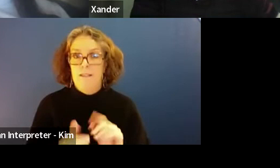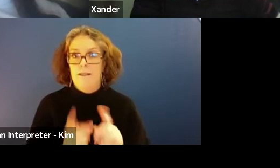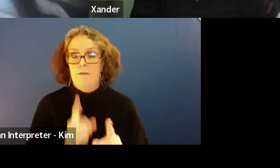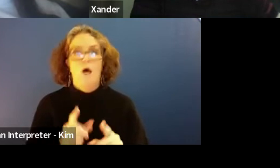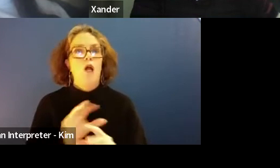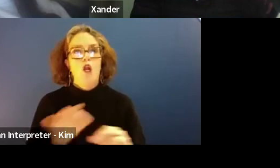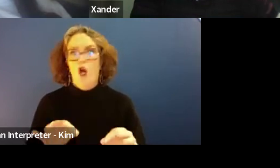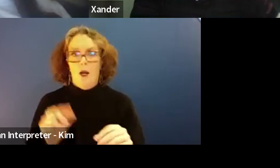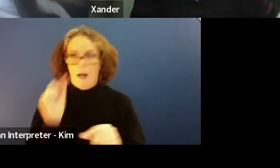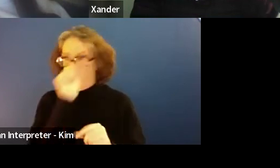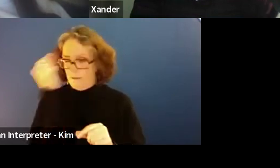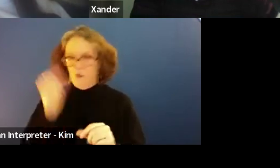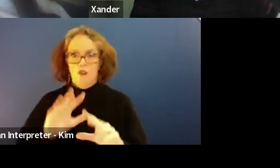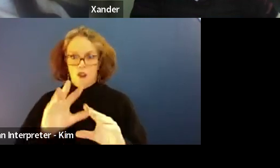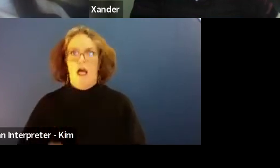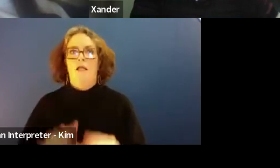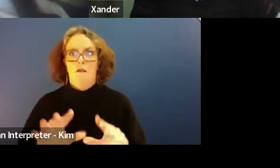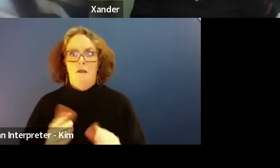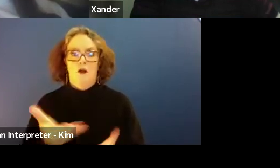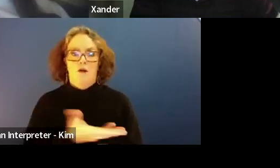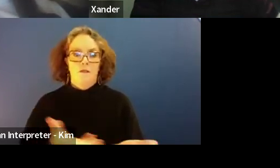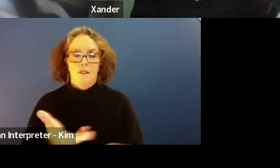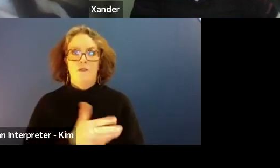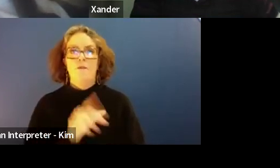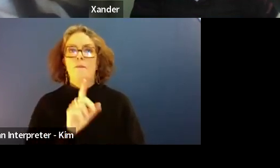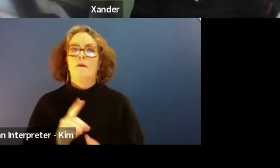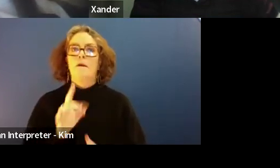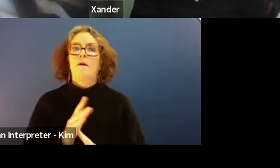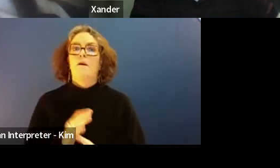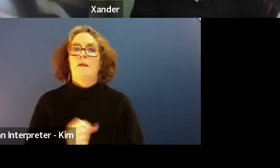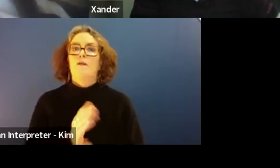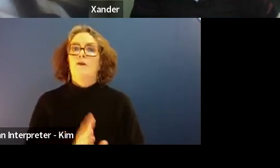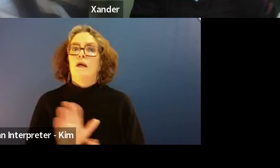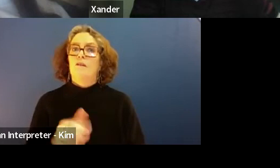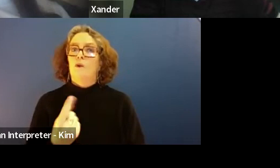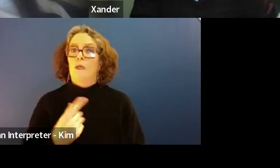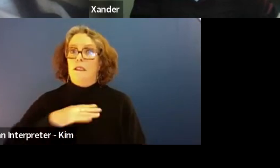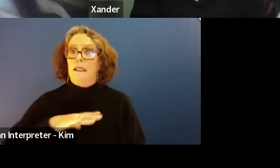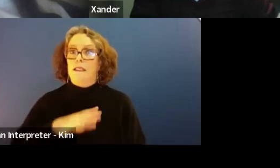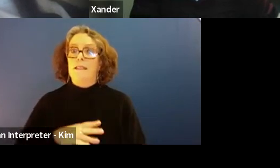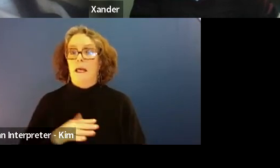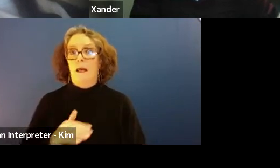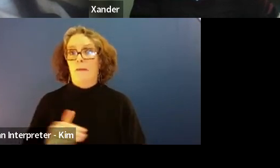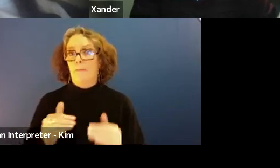We want to make sure everyone's needs are met. Yours, and ours.